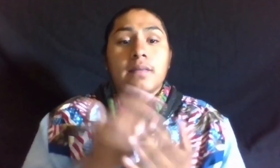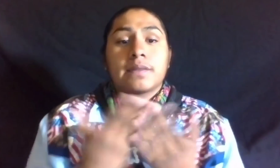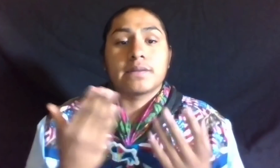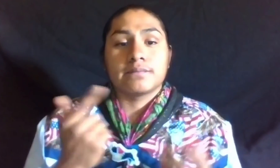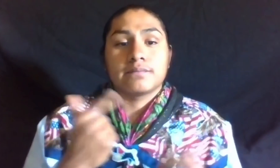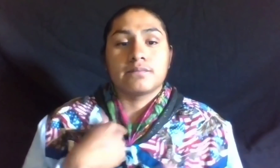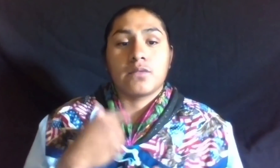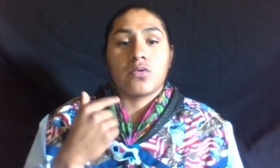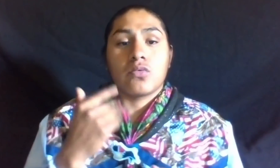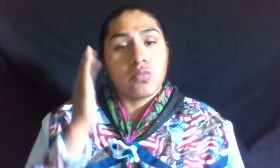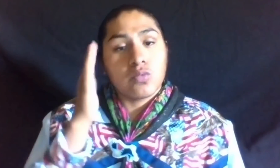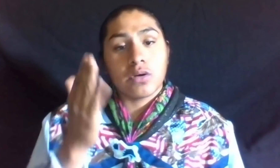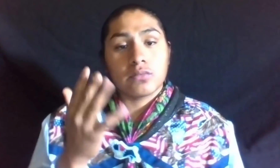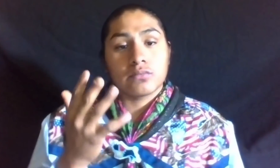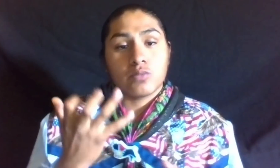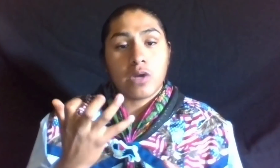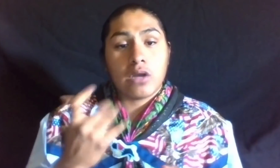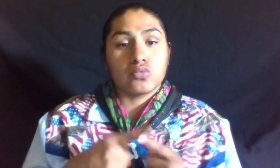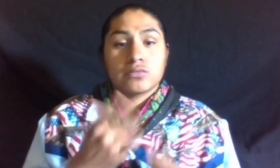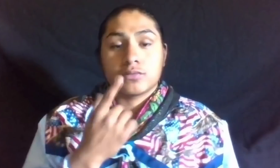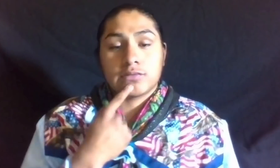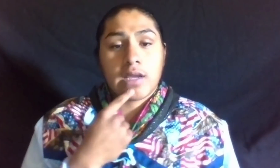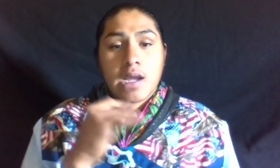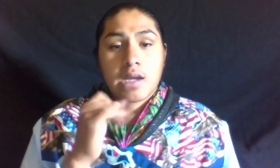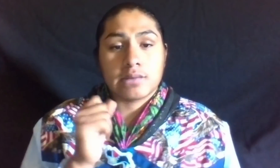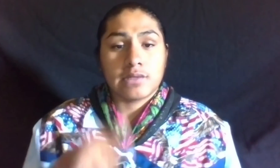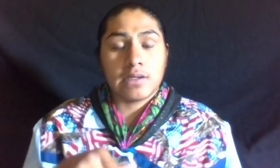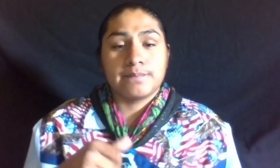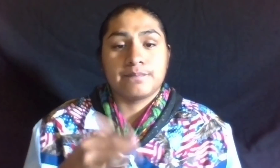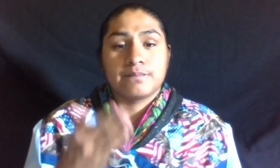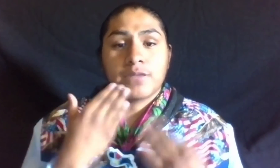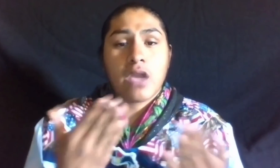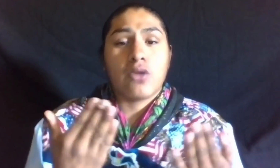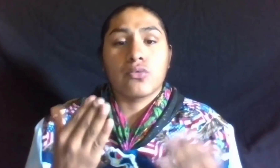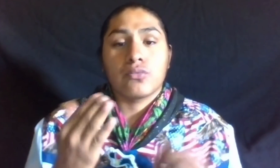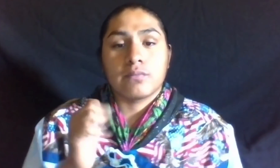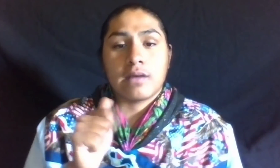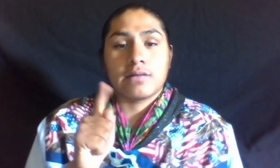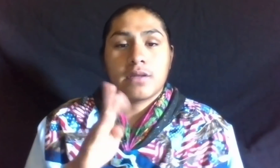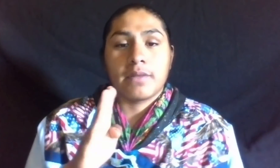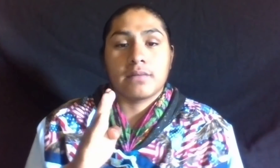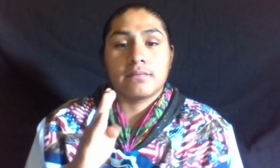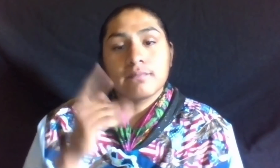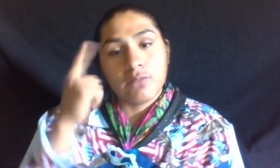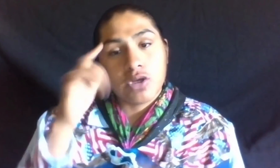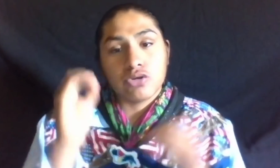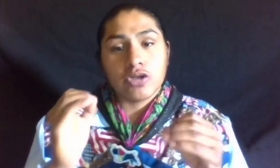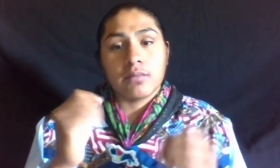THE LAST THING I WOULD LIKE TO SAY, IS THANK YOU ASDB FOR TEACHING ME ALL THE THINGS THAT